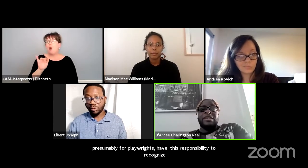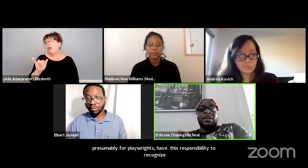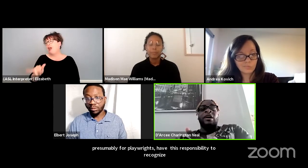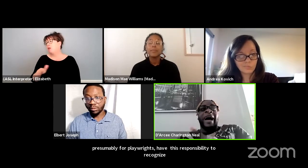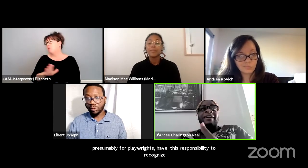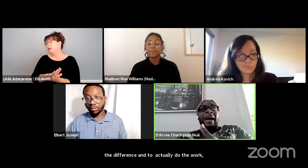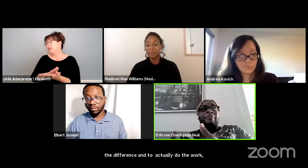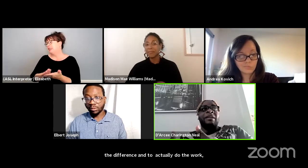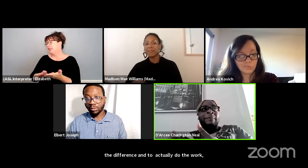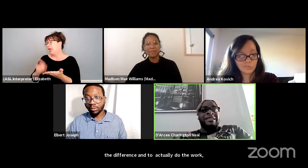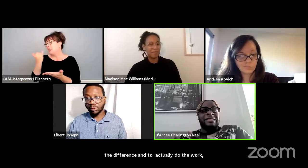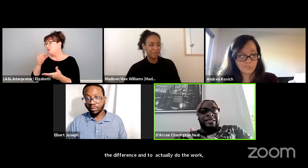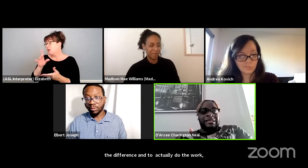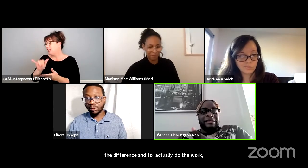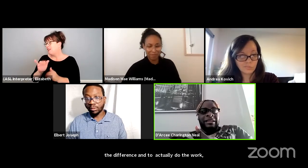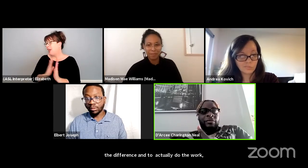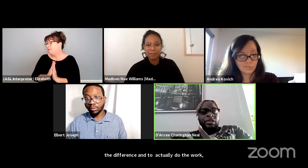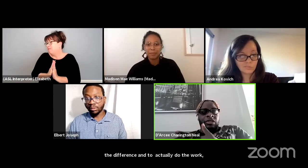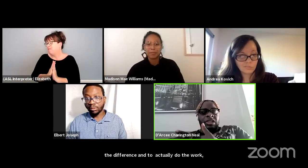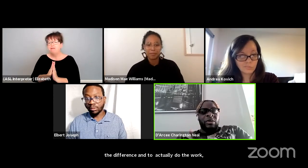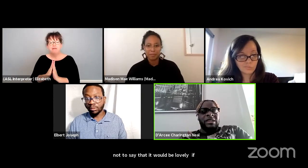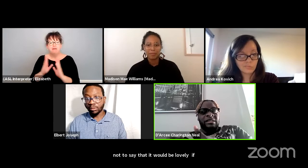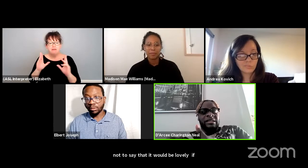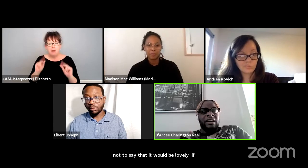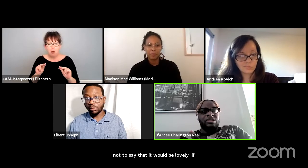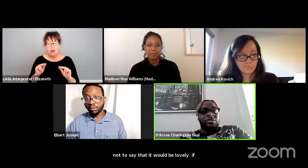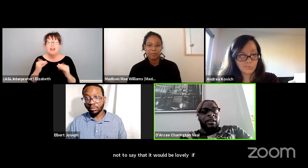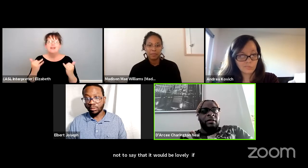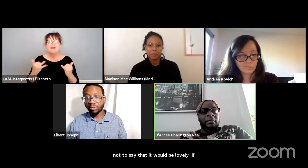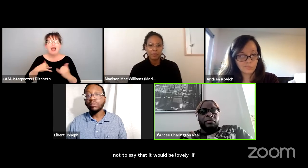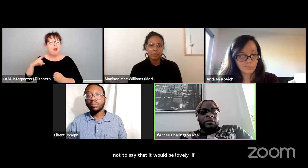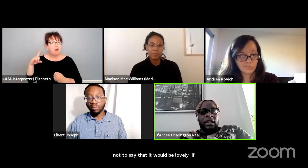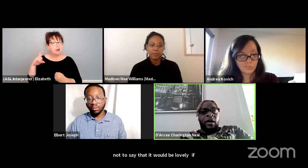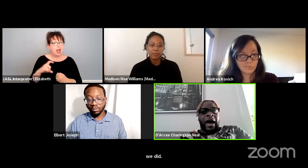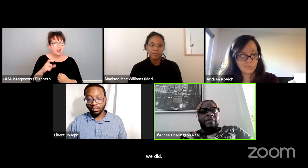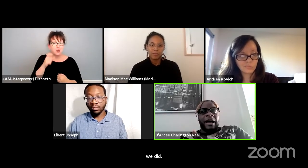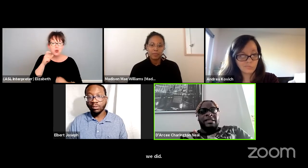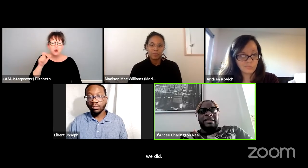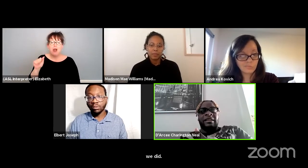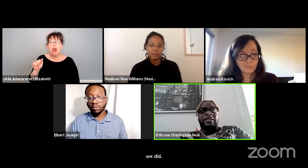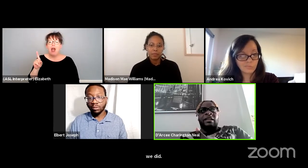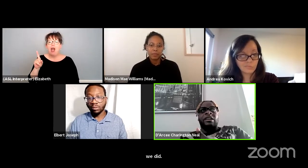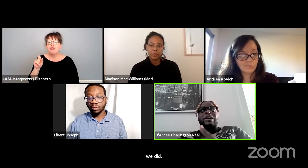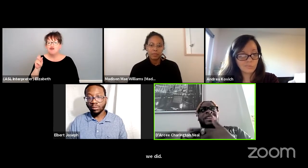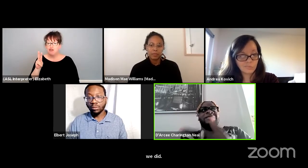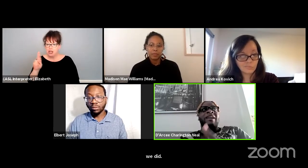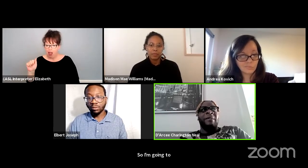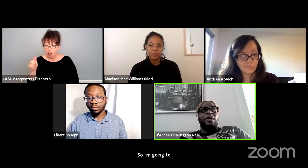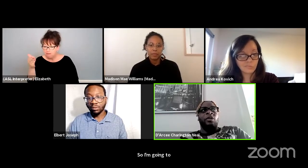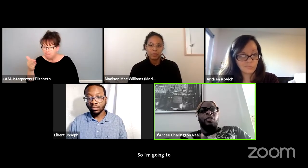so, you know, I I'm gonna pass this question to Andrea you know, I'm just like, you know, 'cause we got to talk about